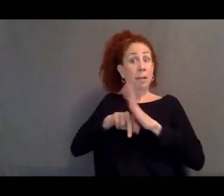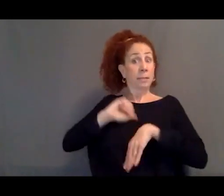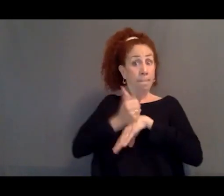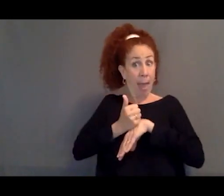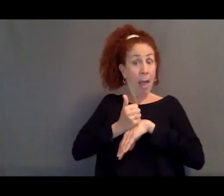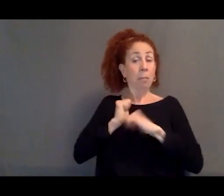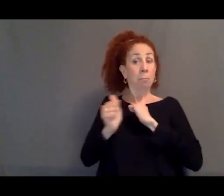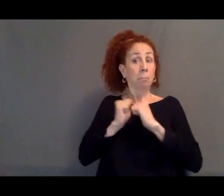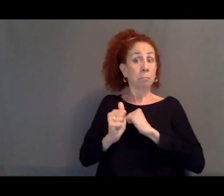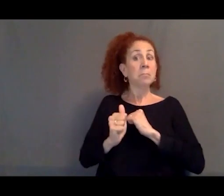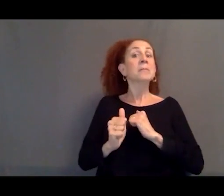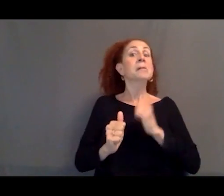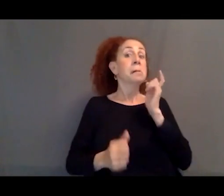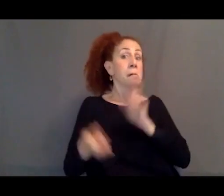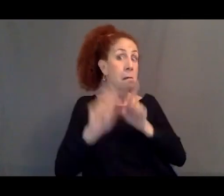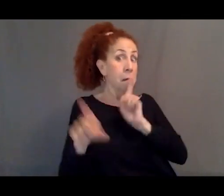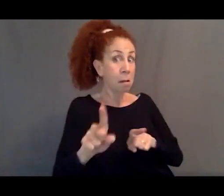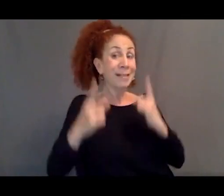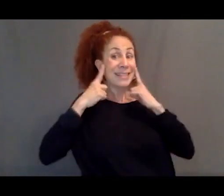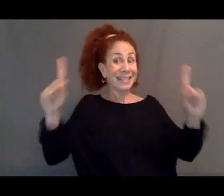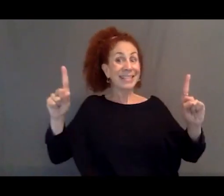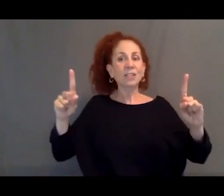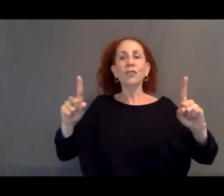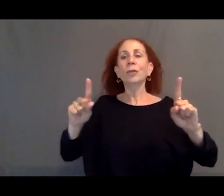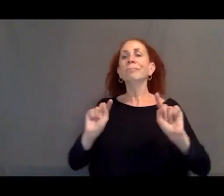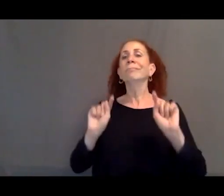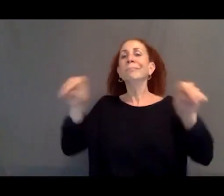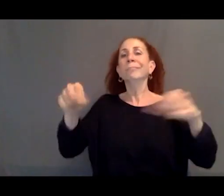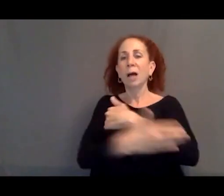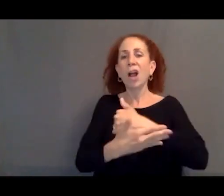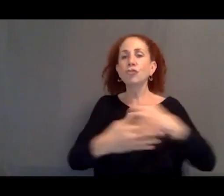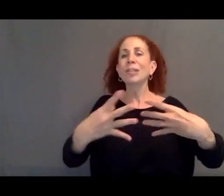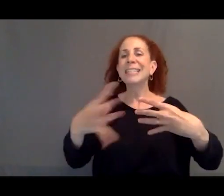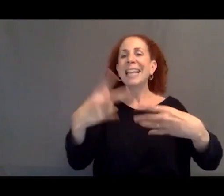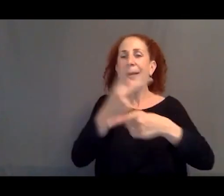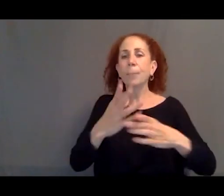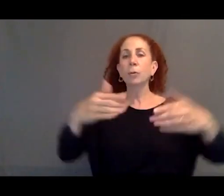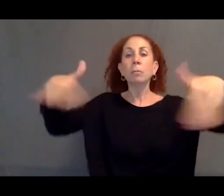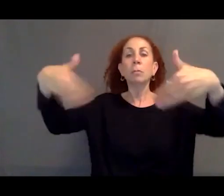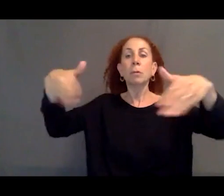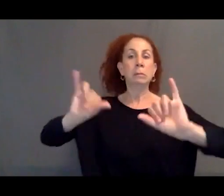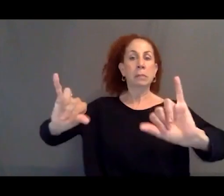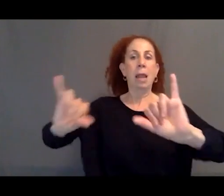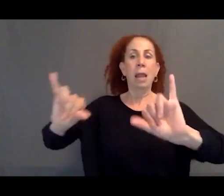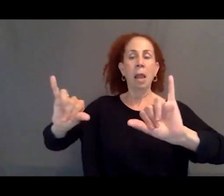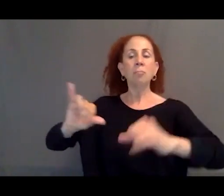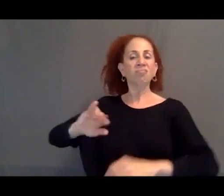these side deals with the gatekeeping countries, then that will be sufficient for them.